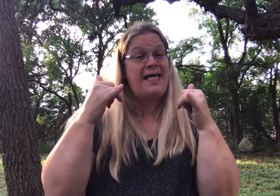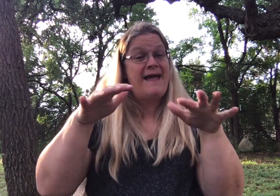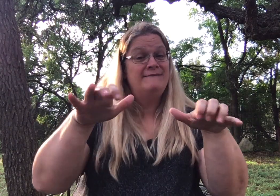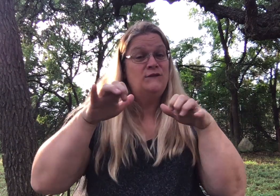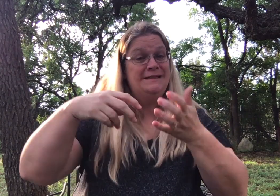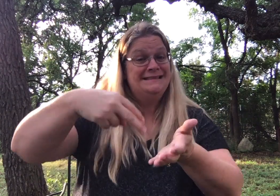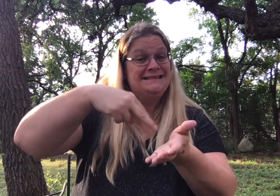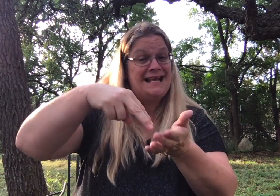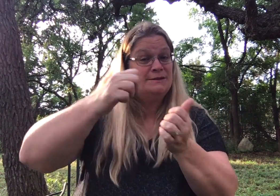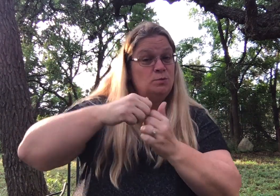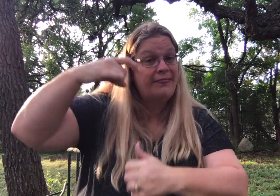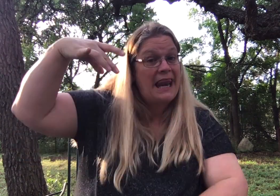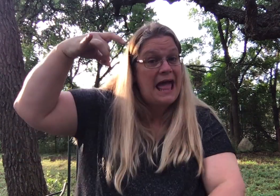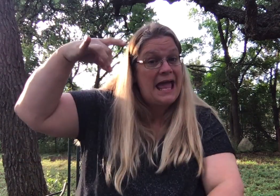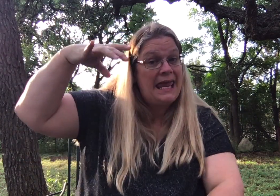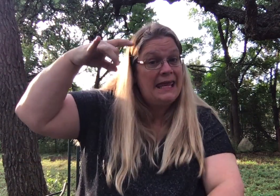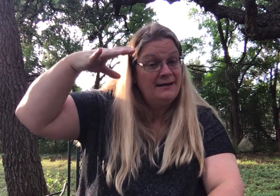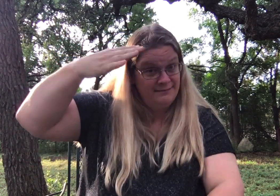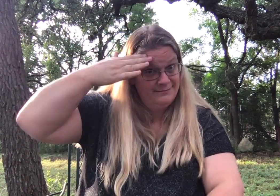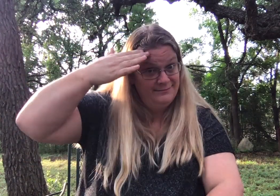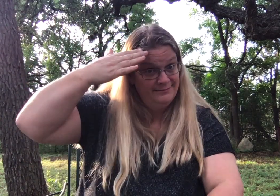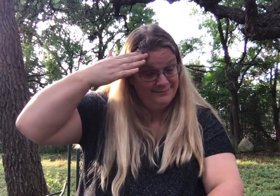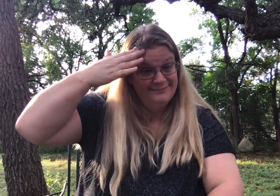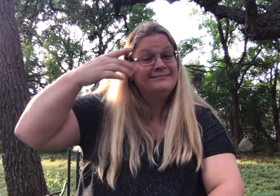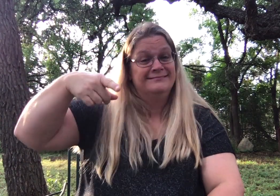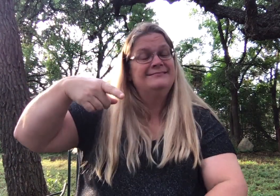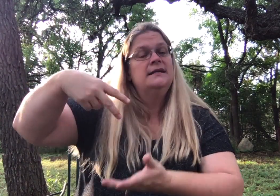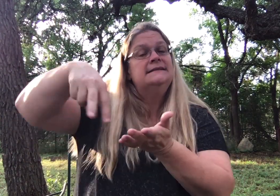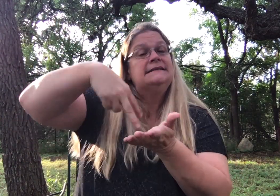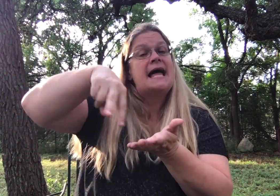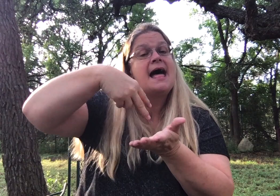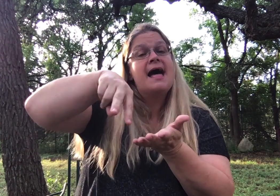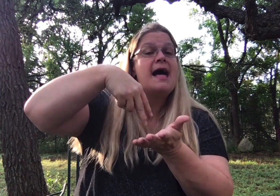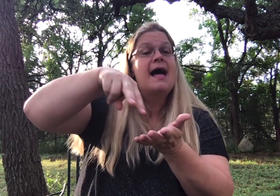Playing freeze dance with the lights. That's where everyone dances.